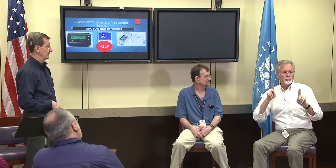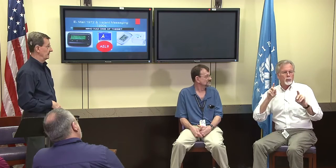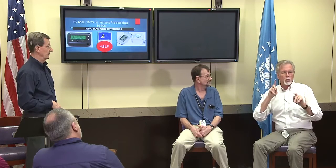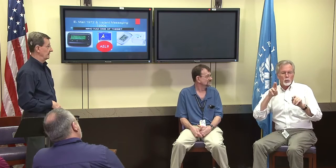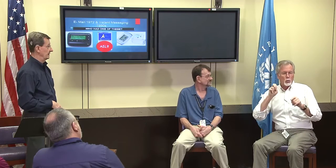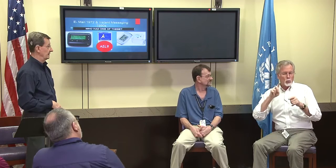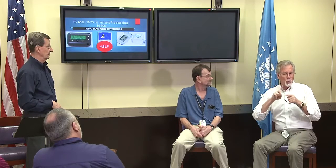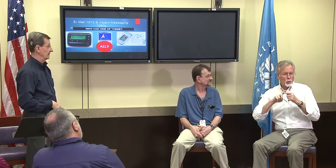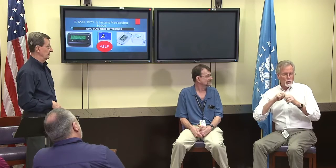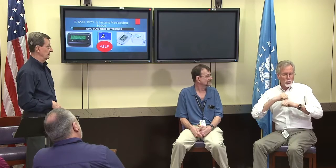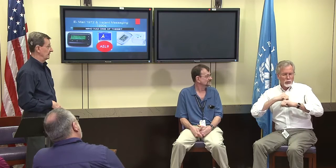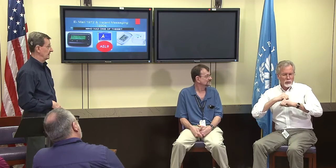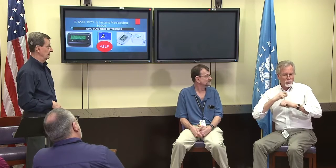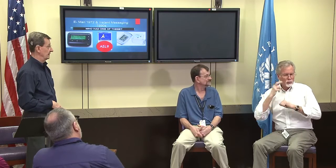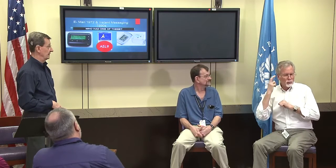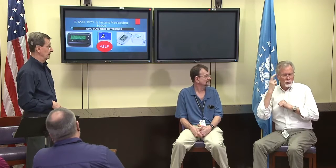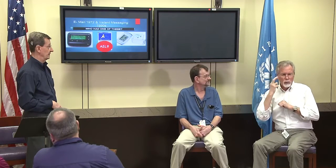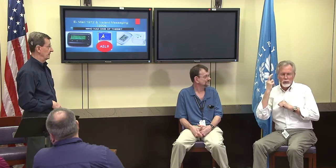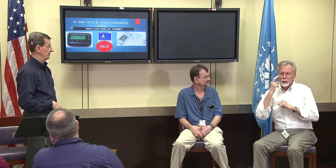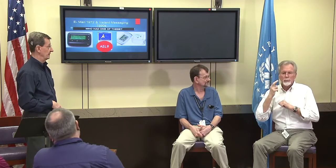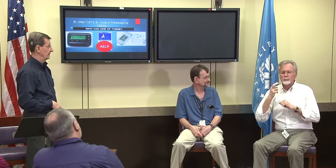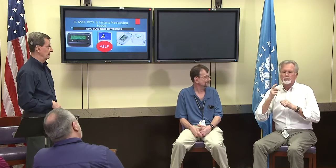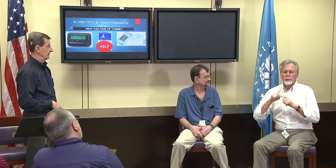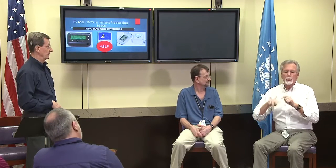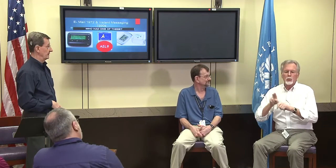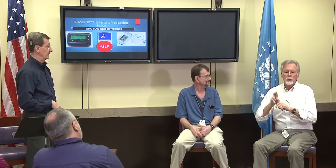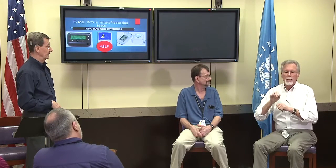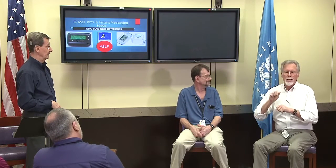they didn't permit it for security reasons.